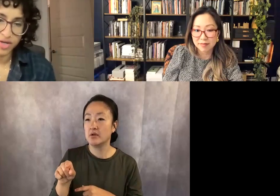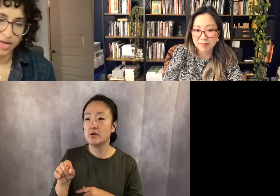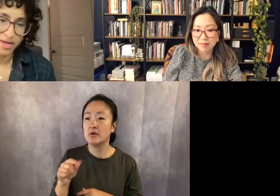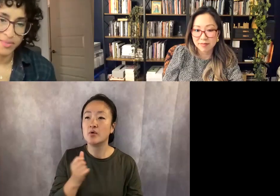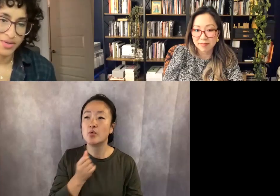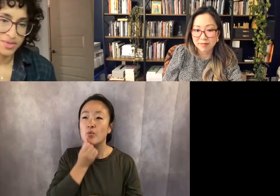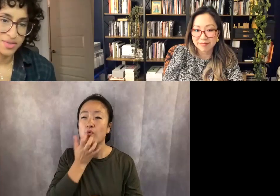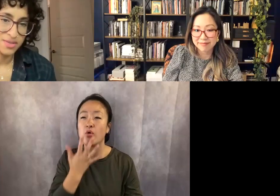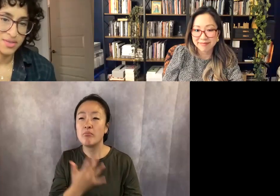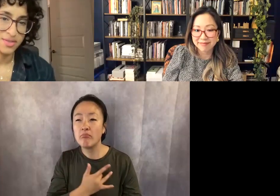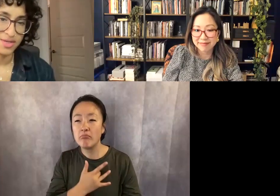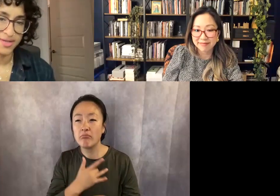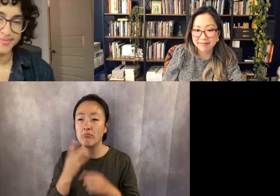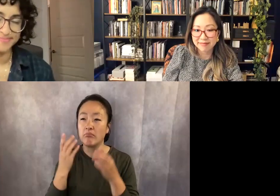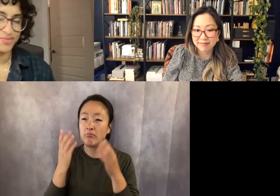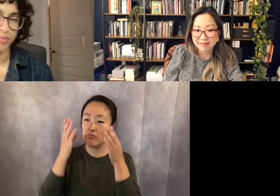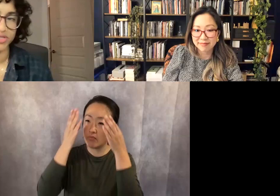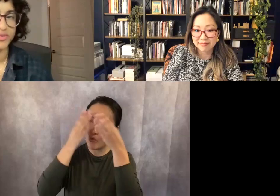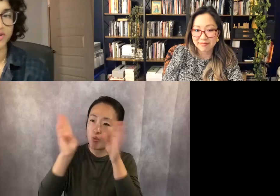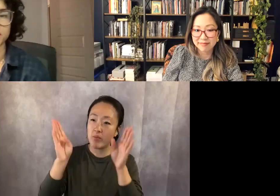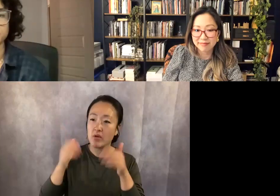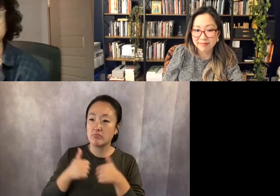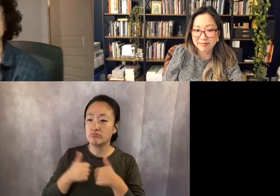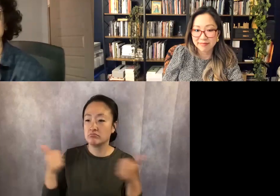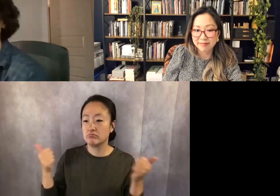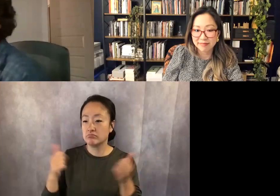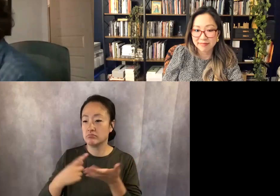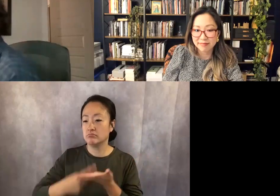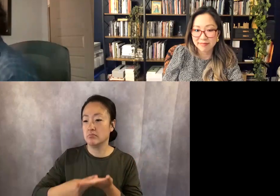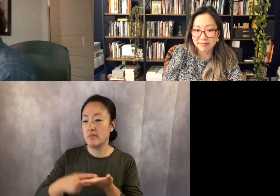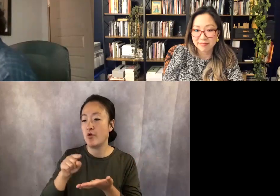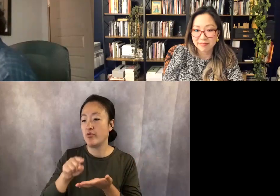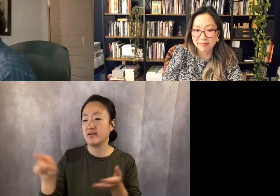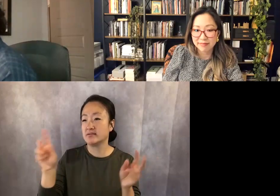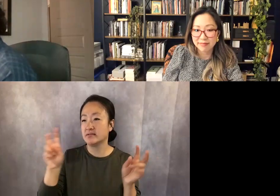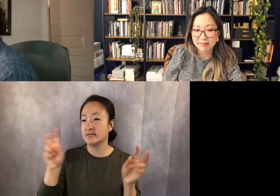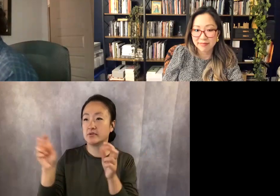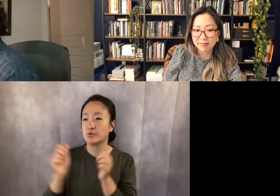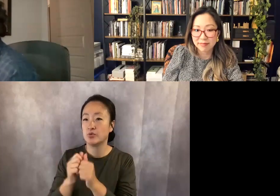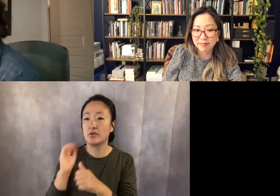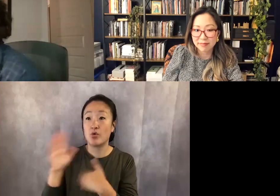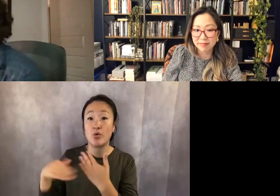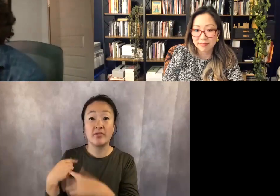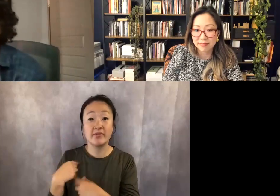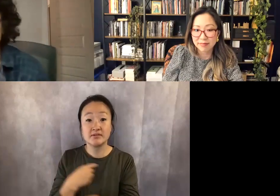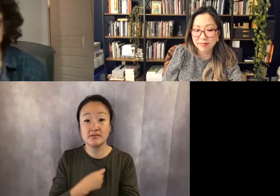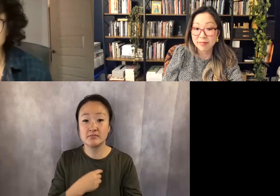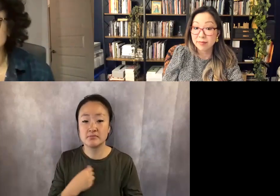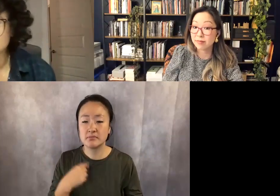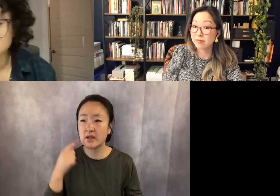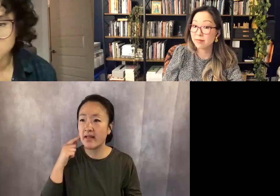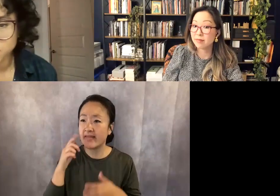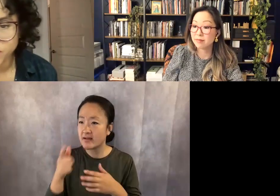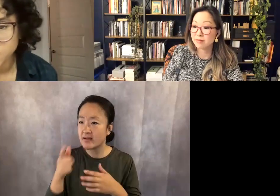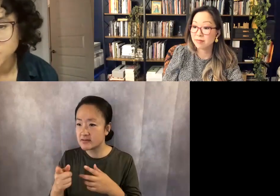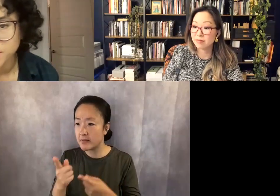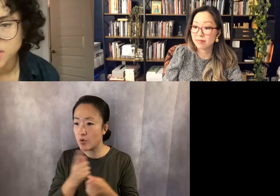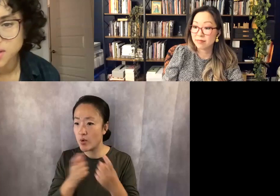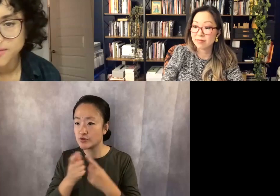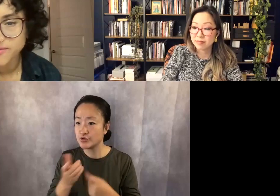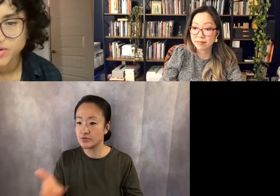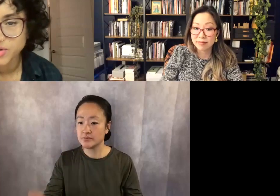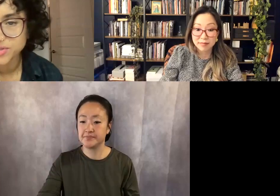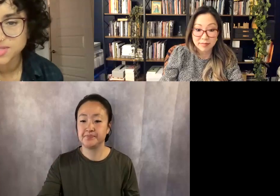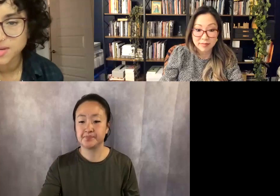in talking about these topics with all of us. I think we have some questions from folks